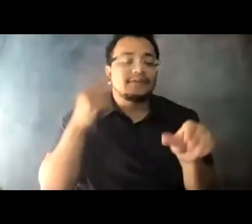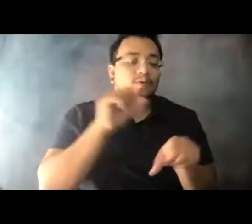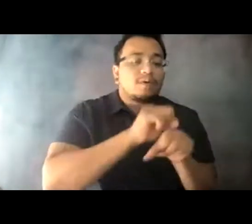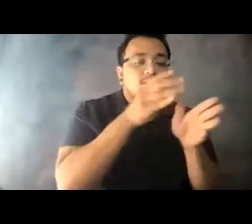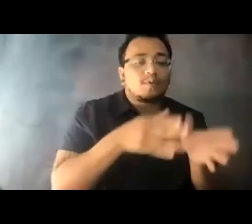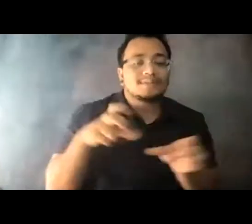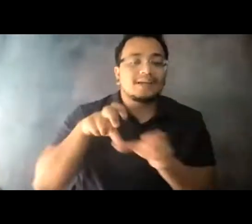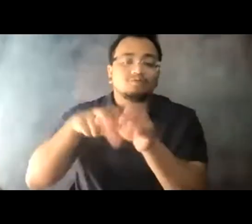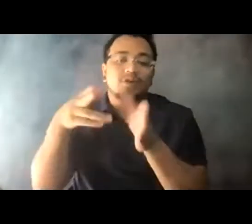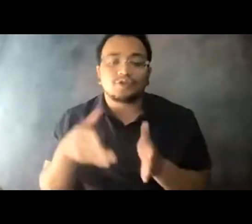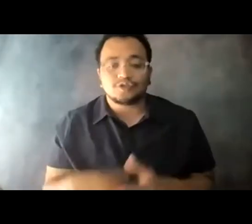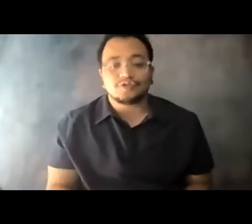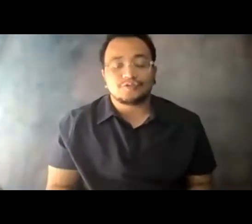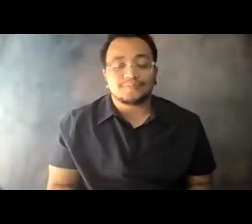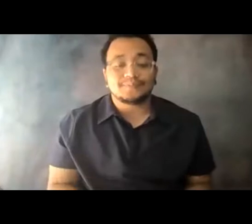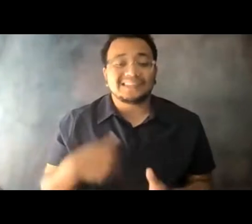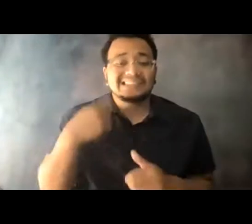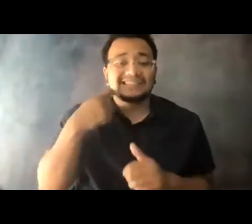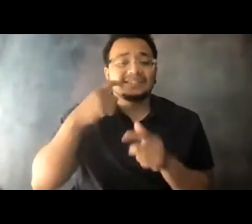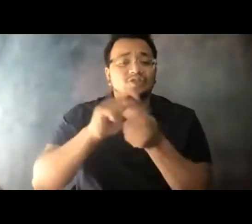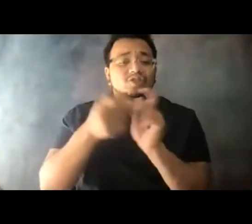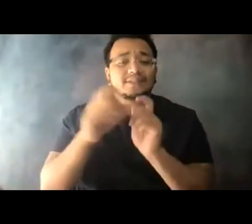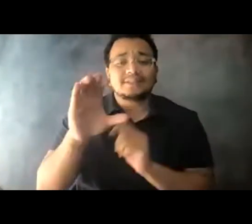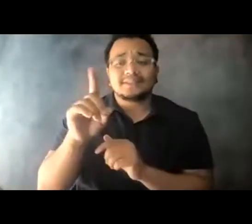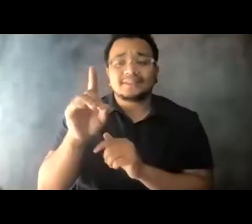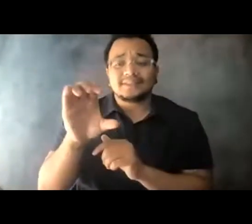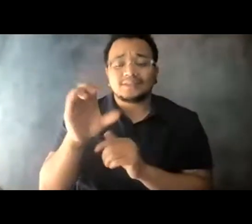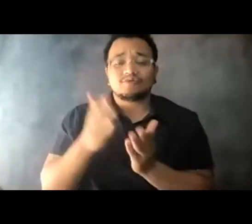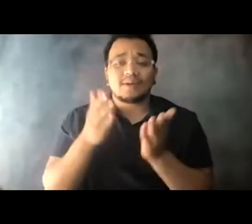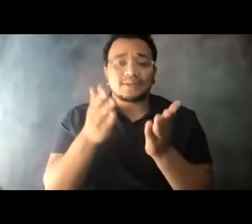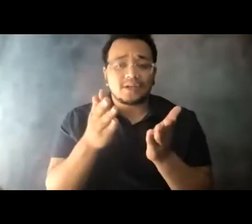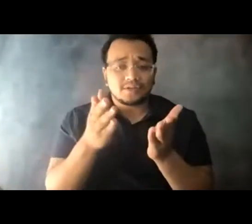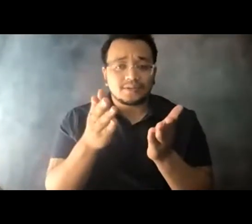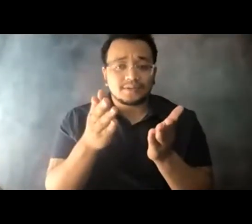14:04:20 And with the recent change in CDC recommendations, the way some Americans live